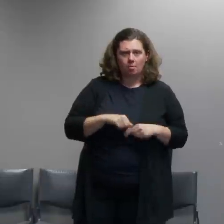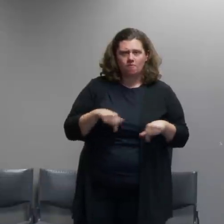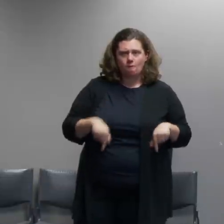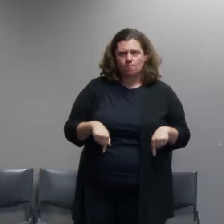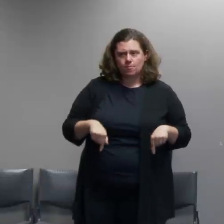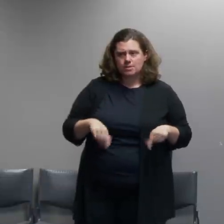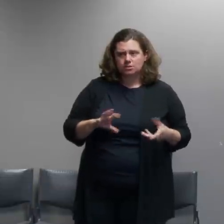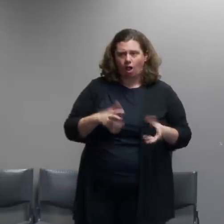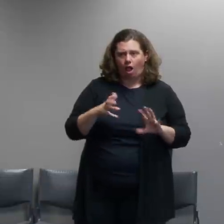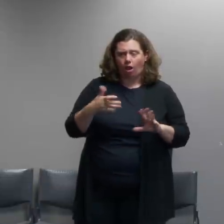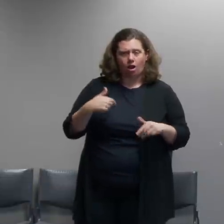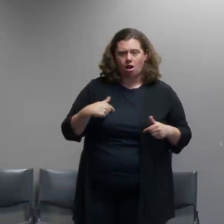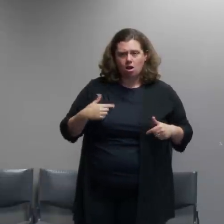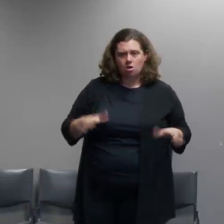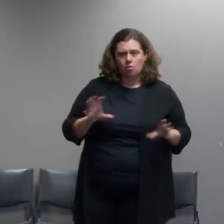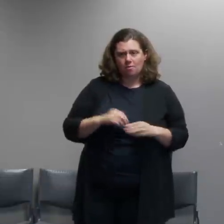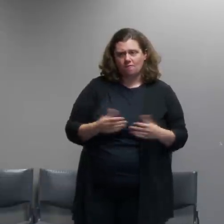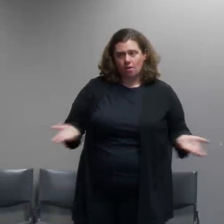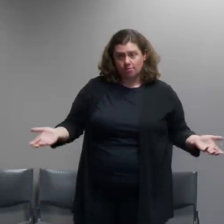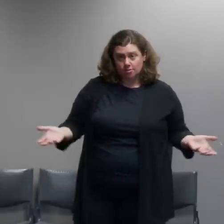in the first place